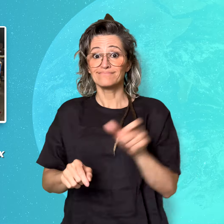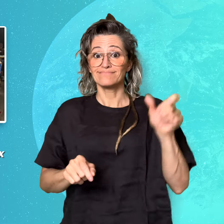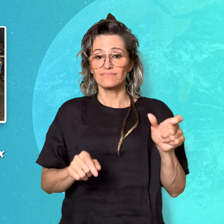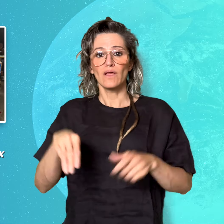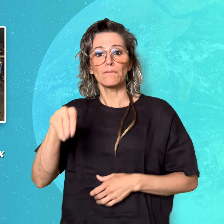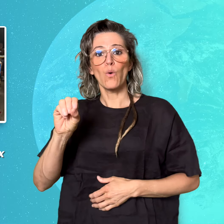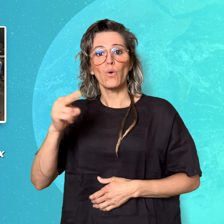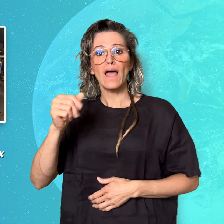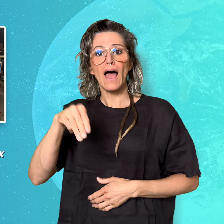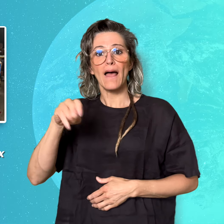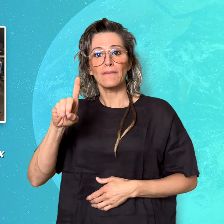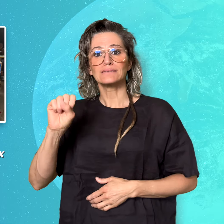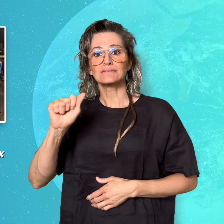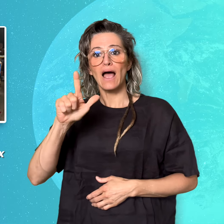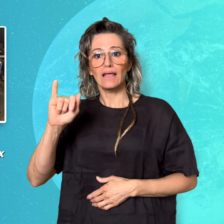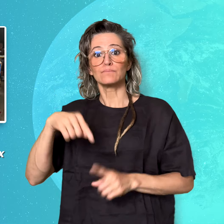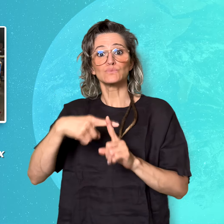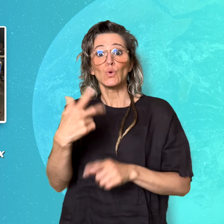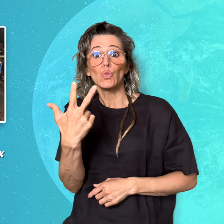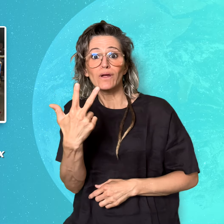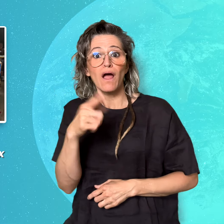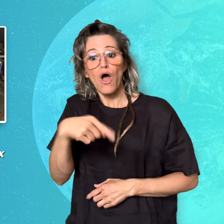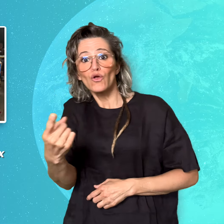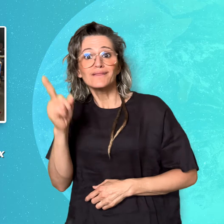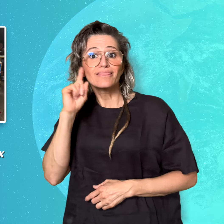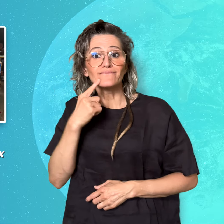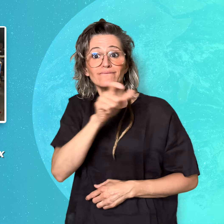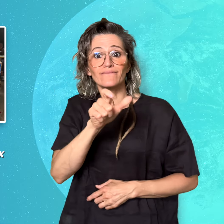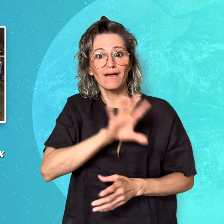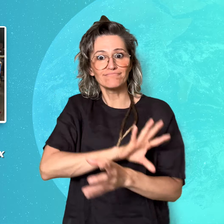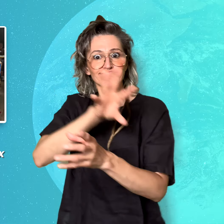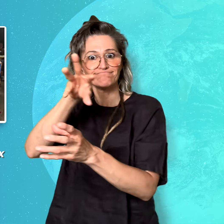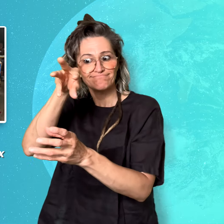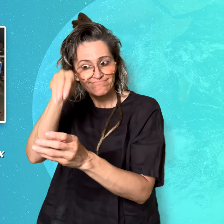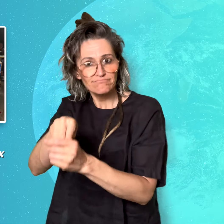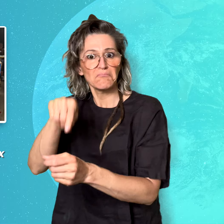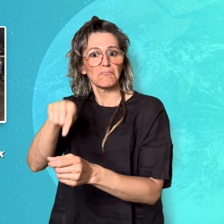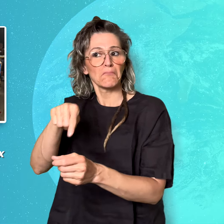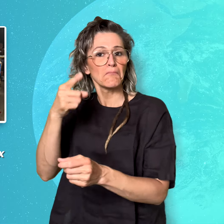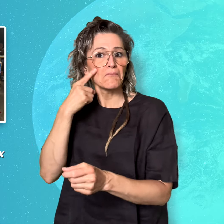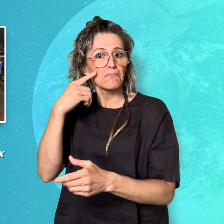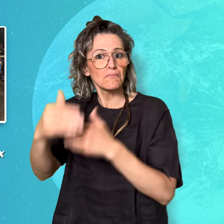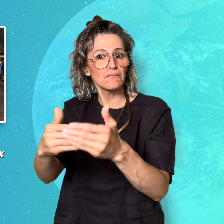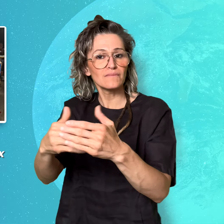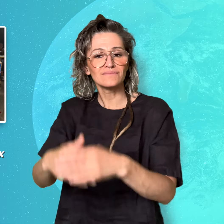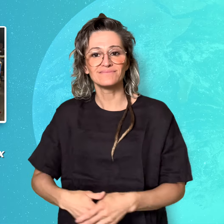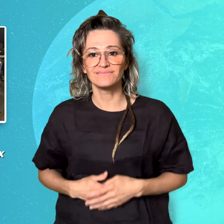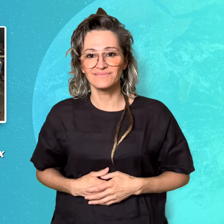Mouhamed Sall and three other Deaf students are part of this change.